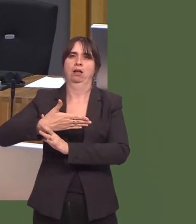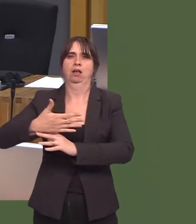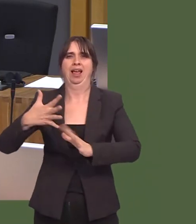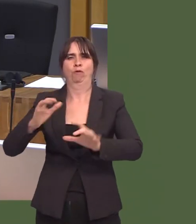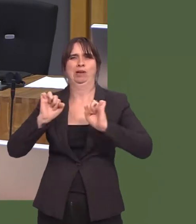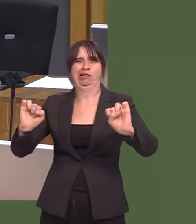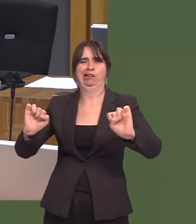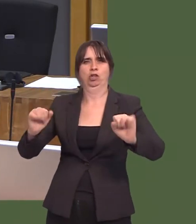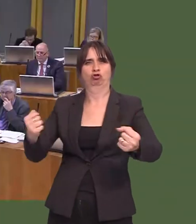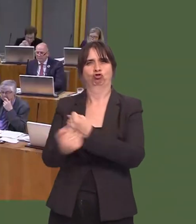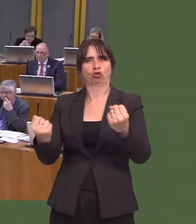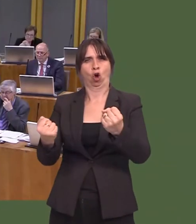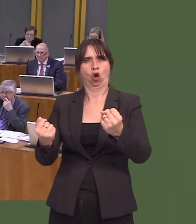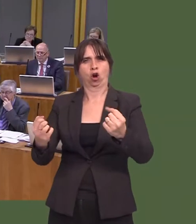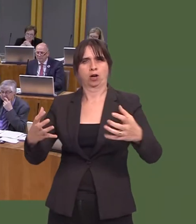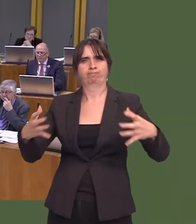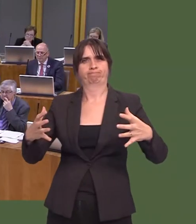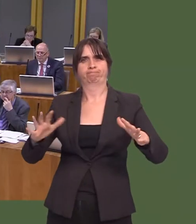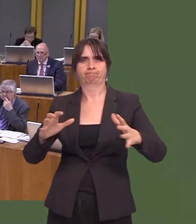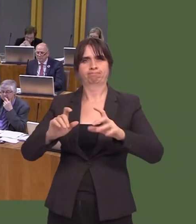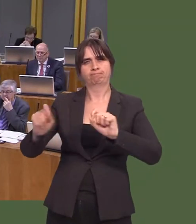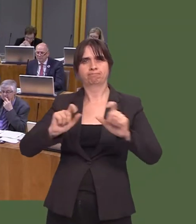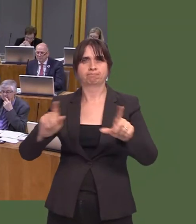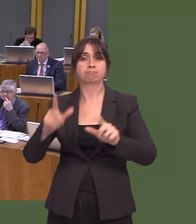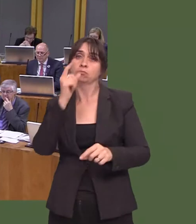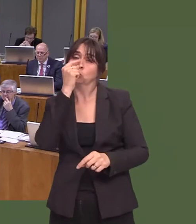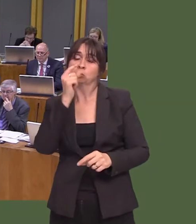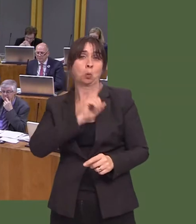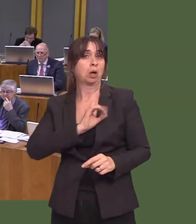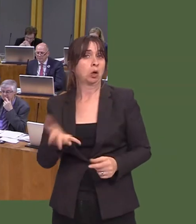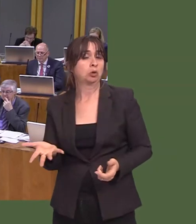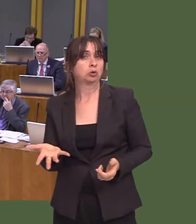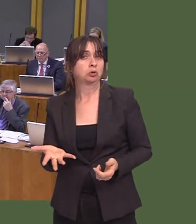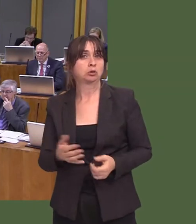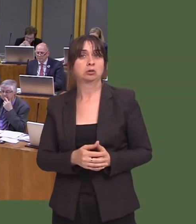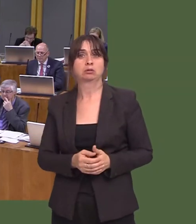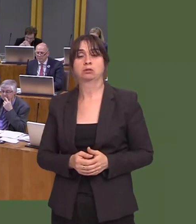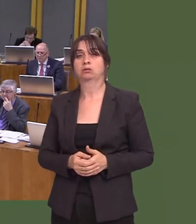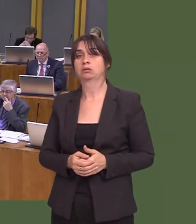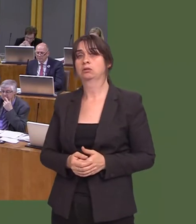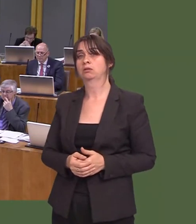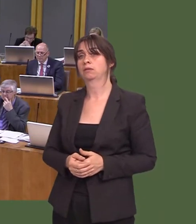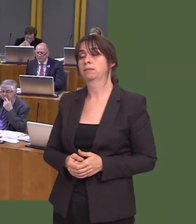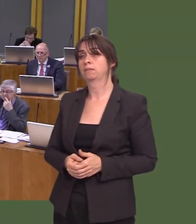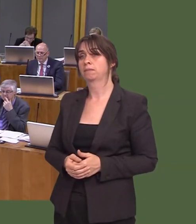Ar un adeg, roedd pob un yn y Siambr hon yn gweld y diwrnod pleidleisio fel y diwrnod oedd eisiau cael pobl mas i bleidleisio.